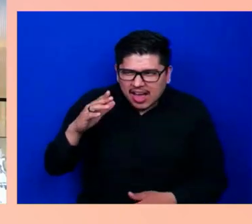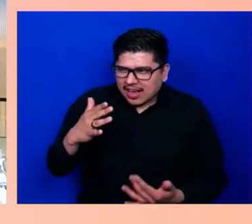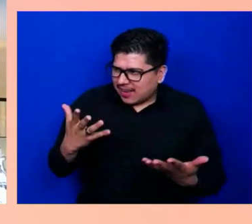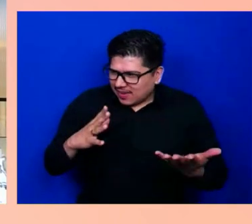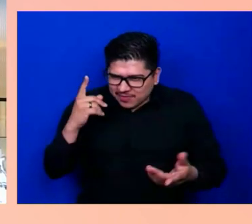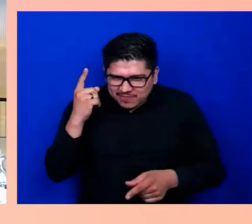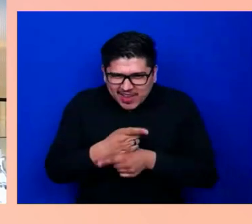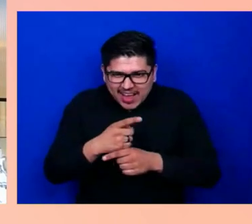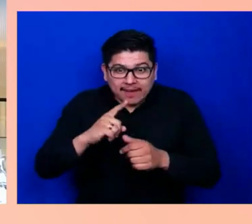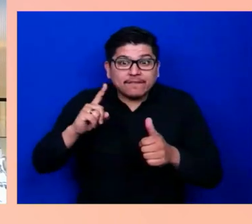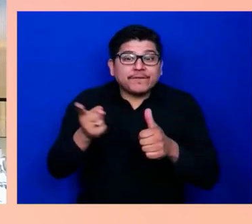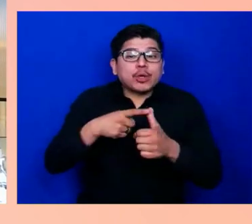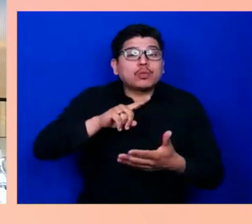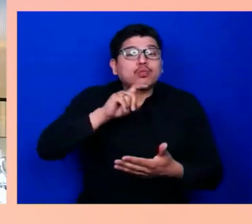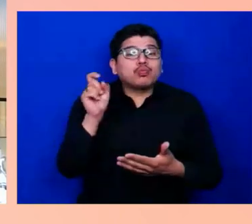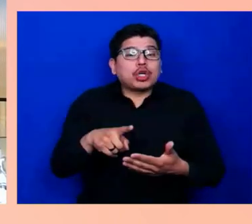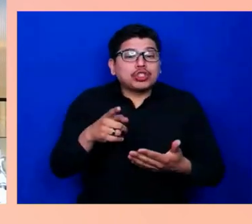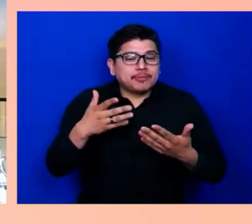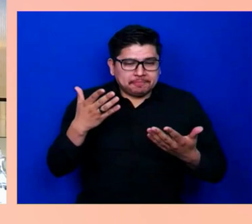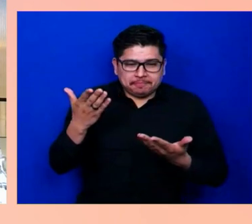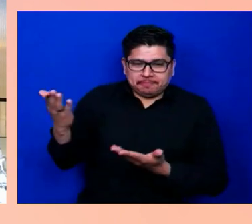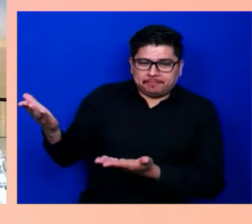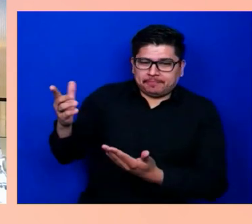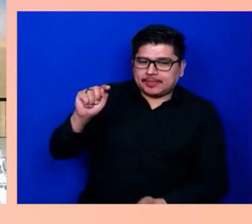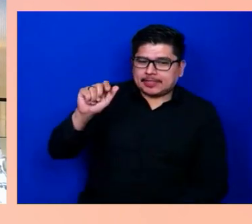Tell us a little bit I how this all came about and